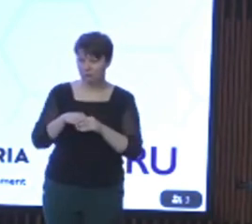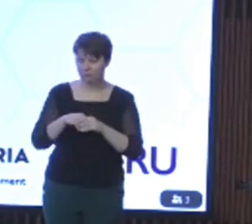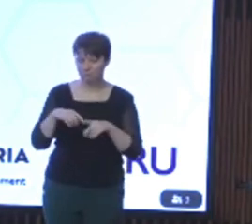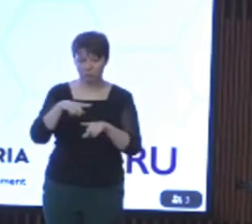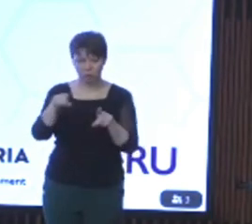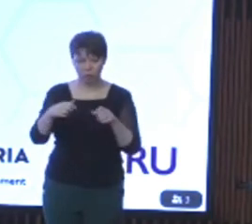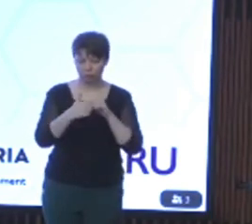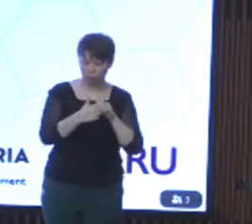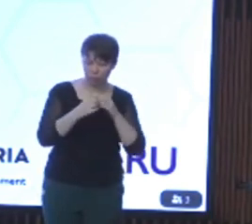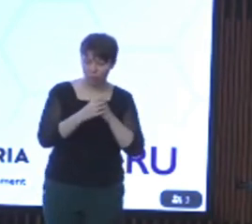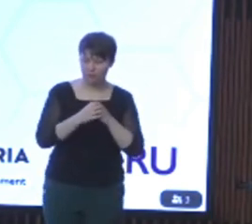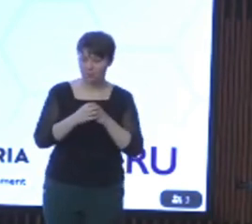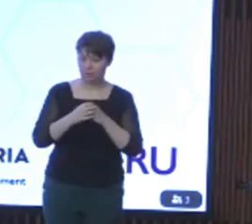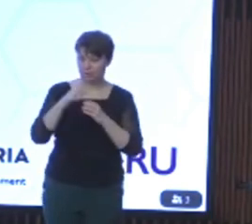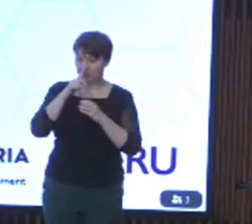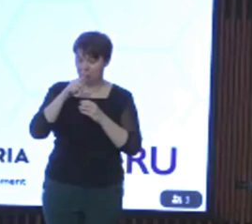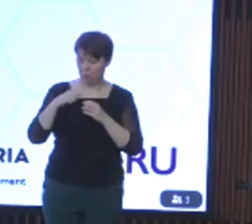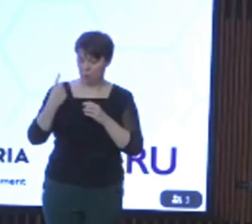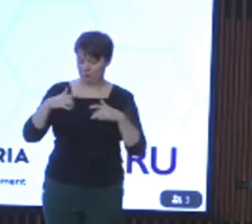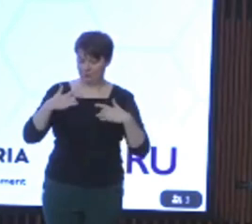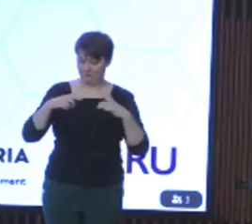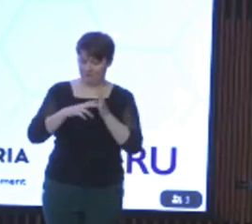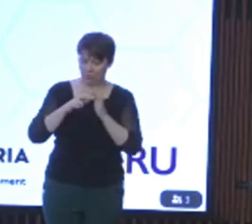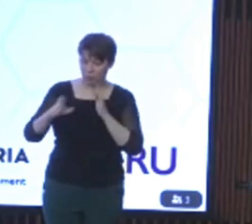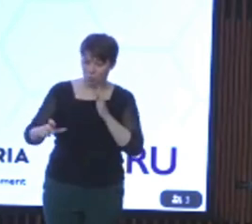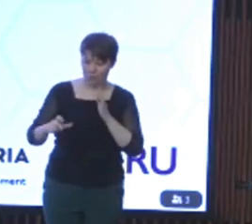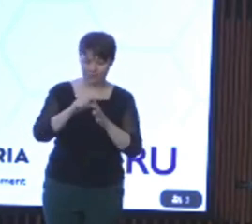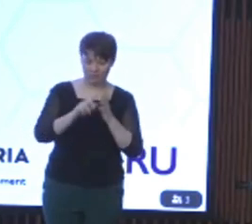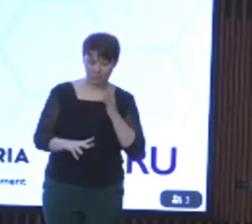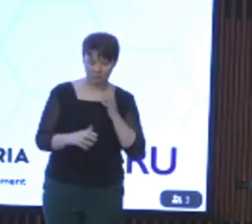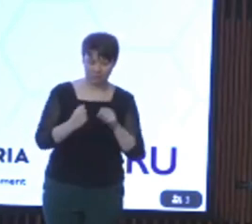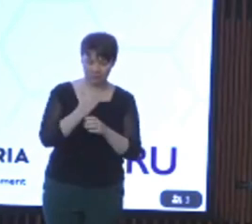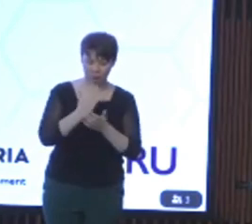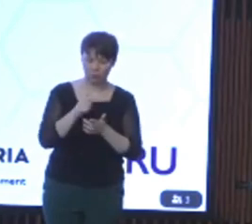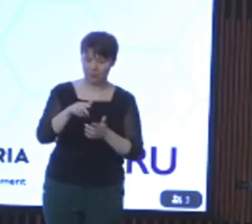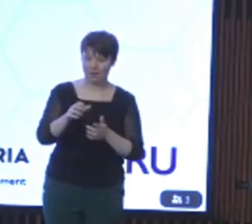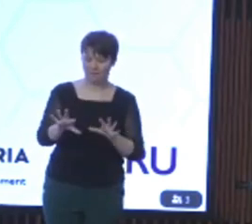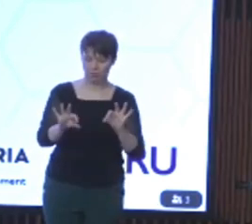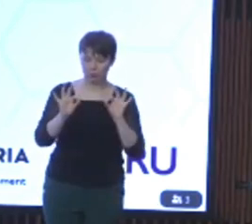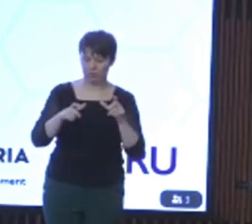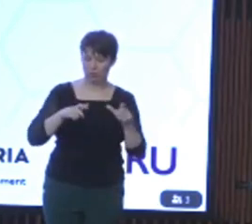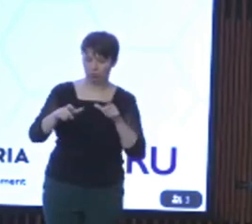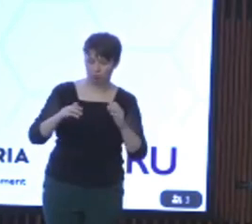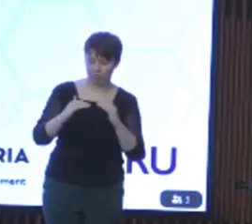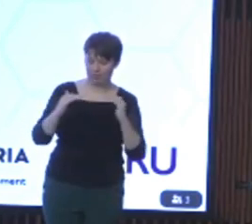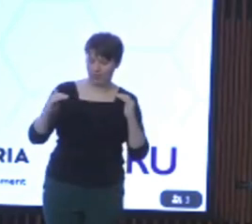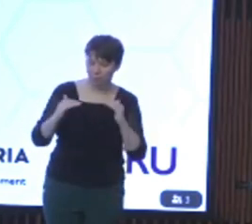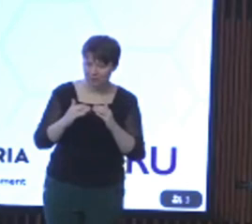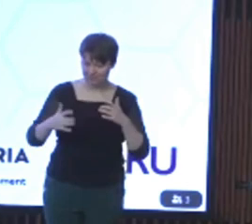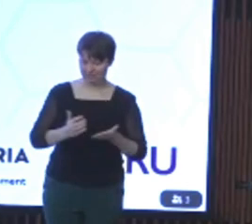that they may experience safety, equity, choice, control over their own lives and it is important